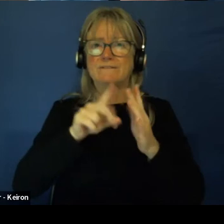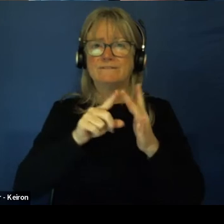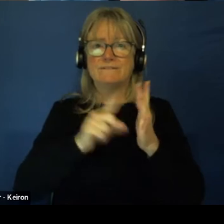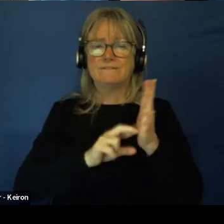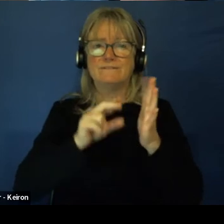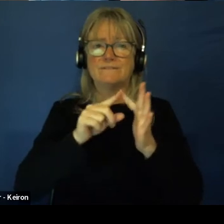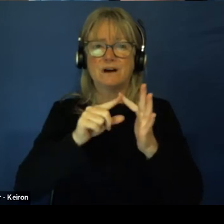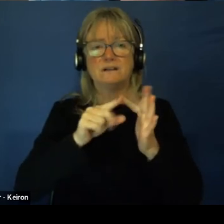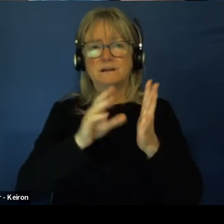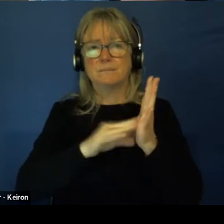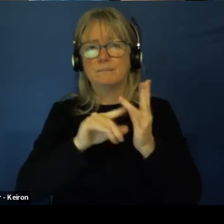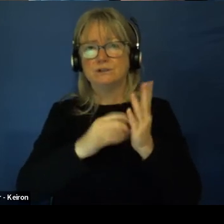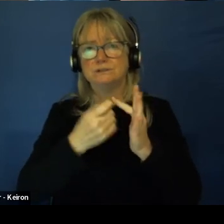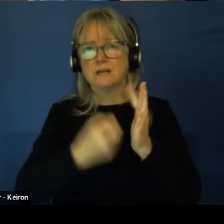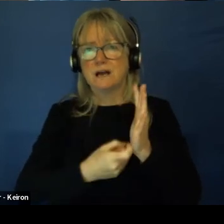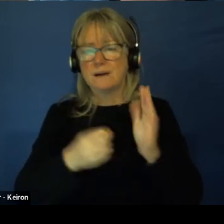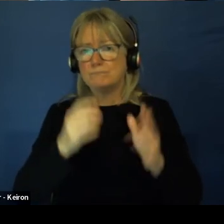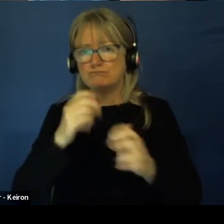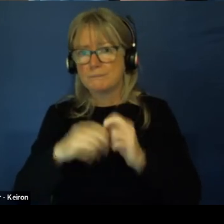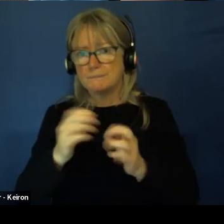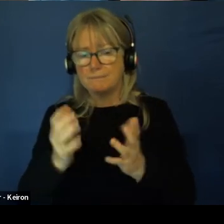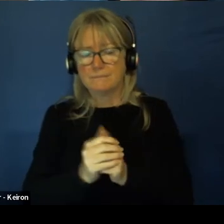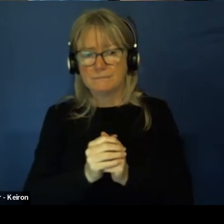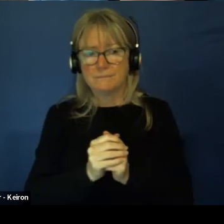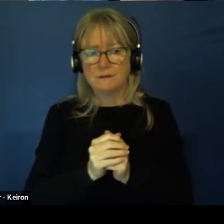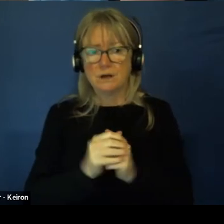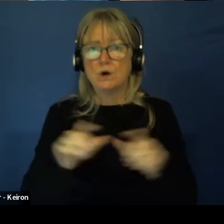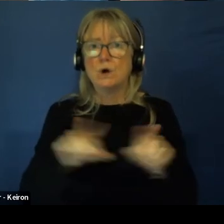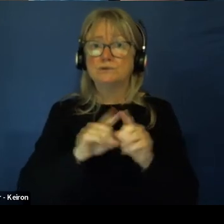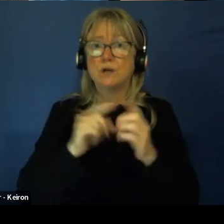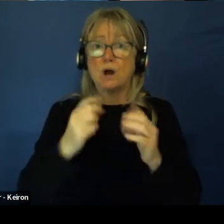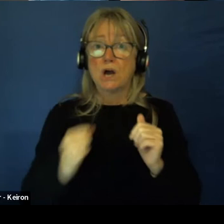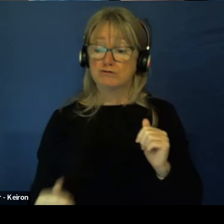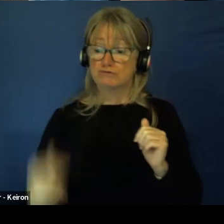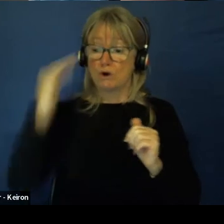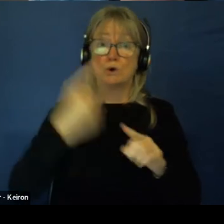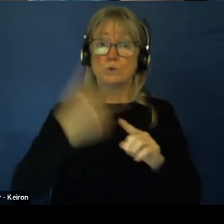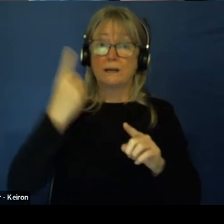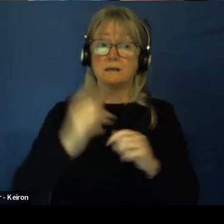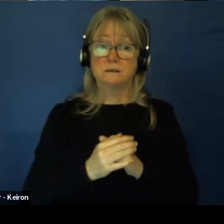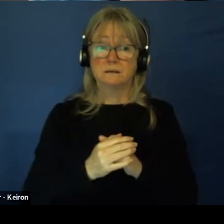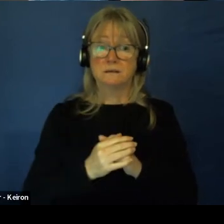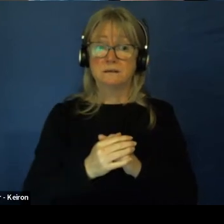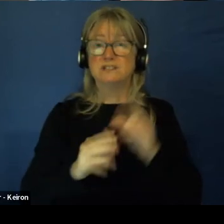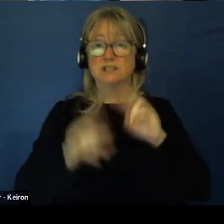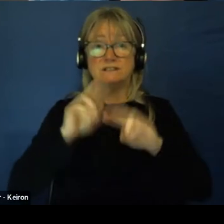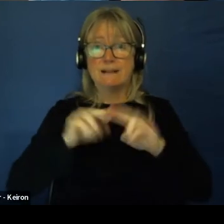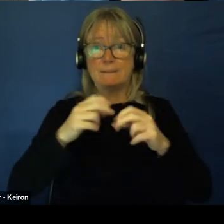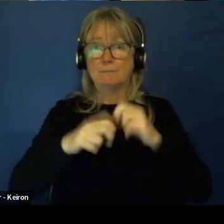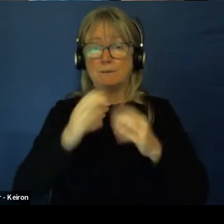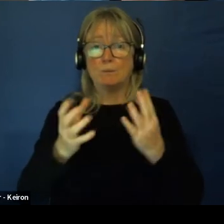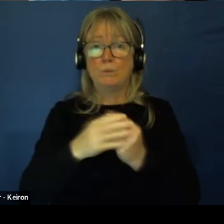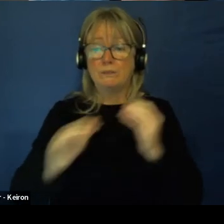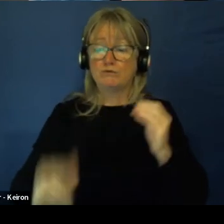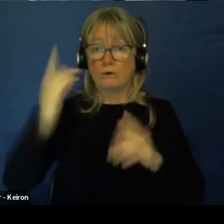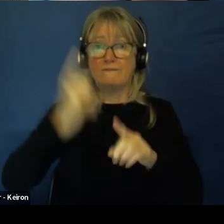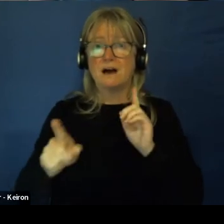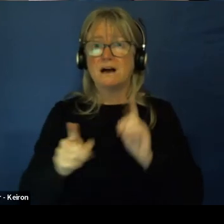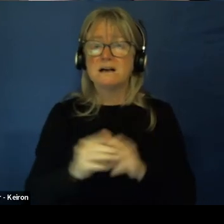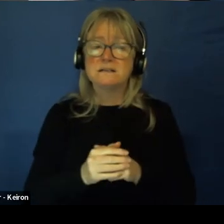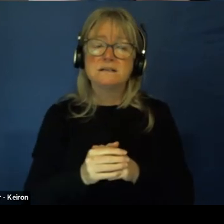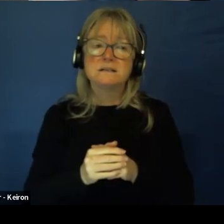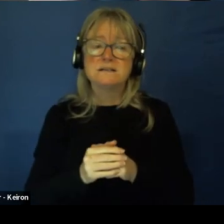And I just also I grew quite quickly compared to other son is a developmental issues that come with that.